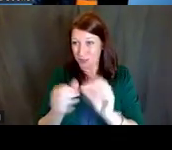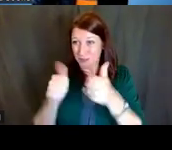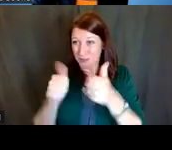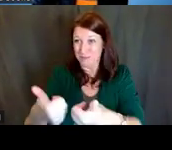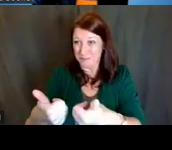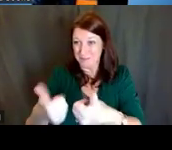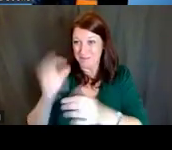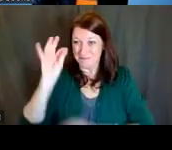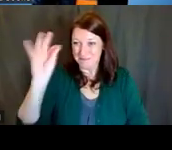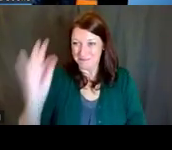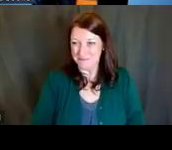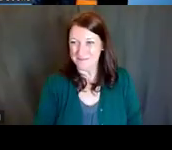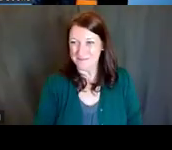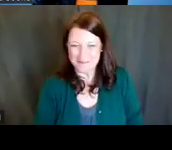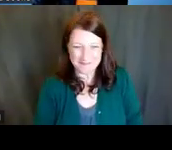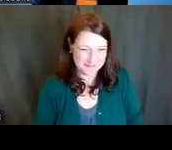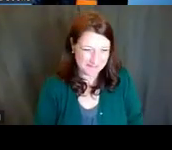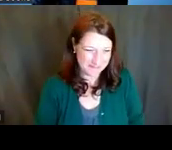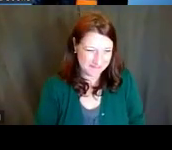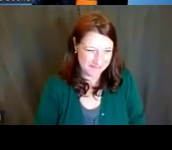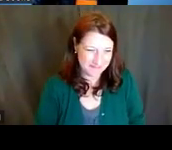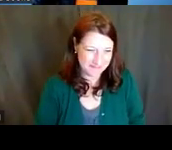Dr. Amanda Boyce: Okay, I need to get control of the slides here.